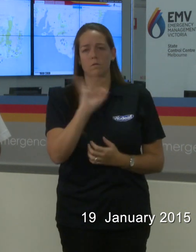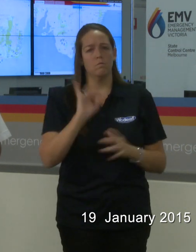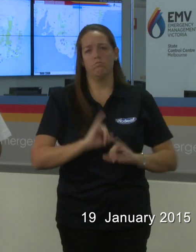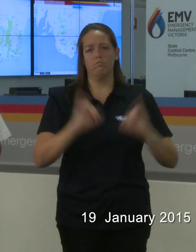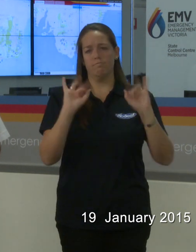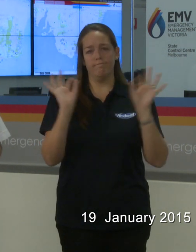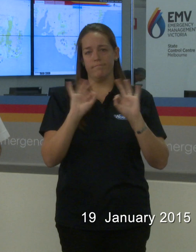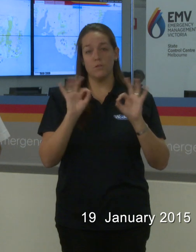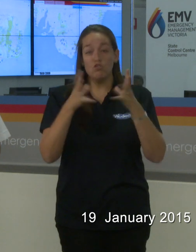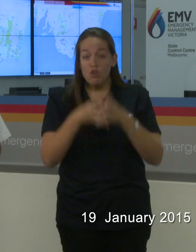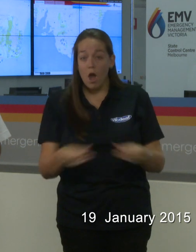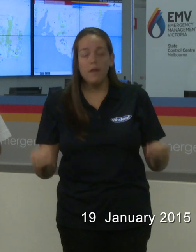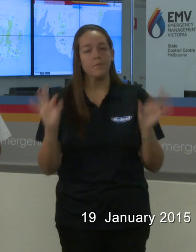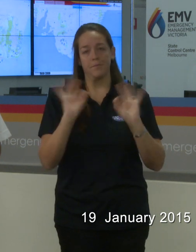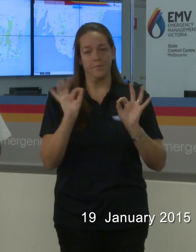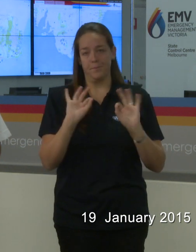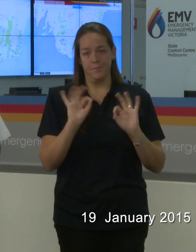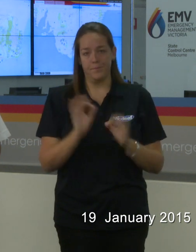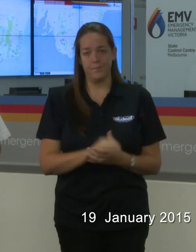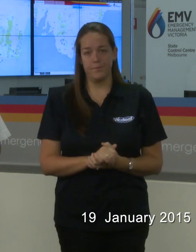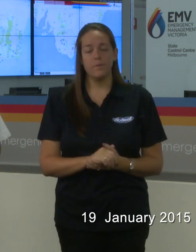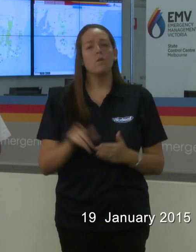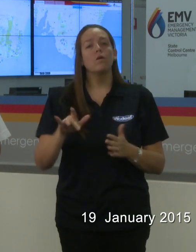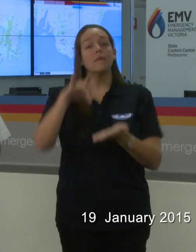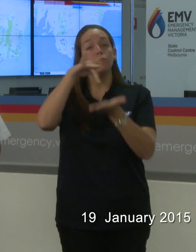One thing to really note about the weather is what's happening in central Australia.